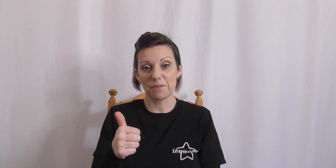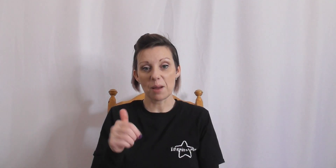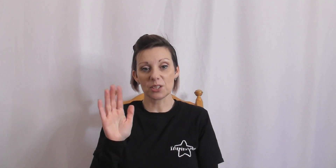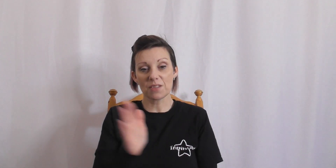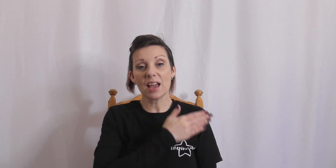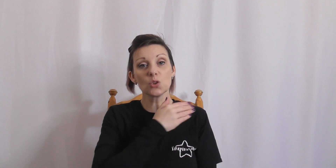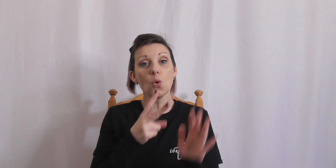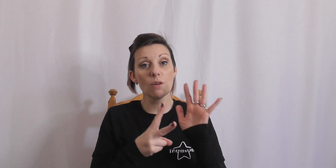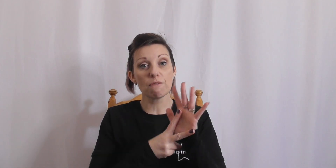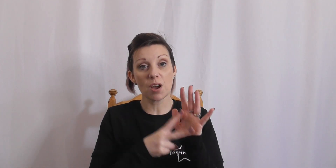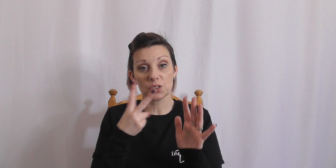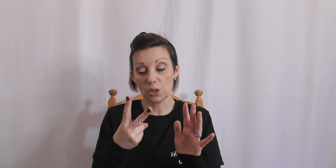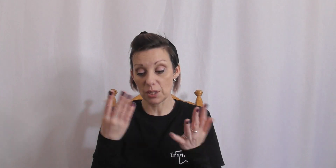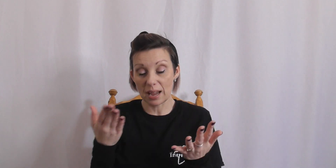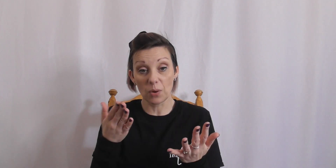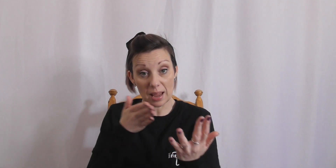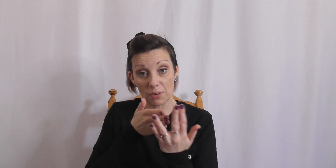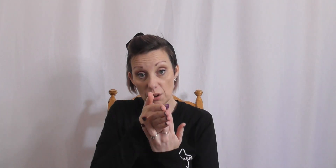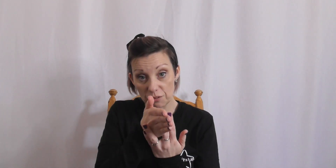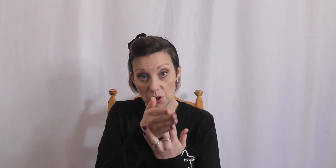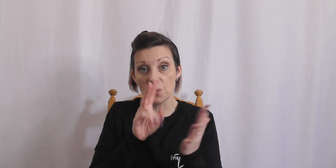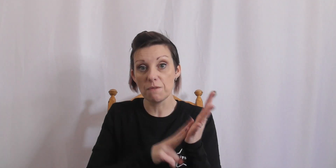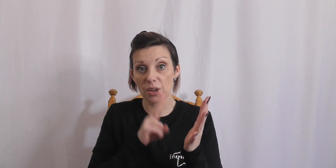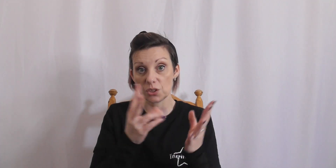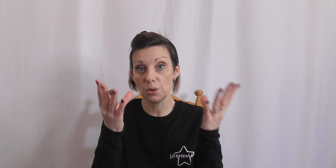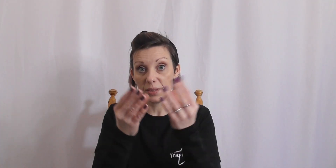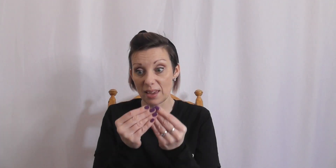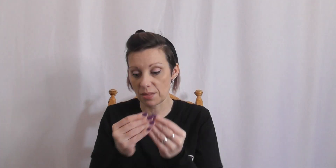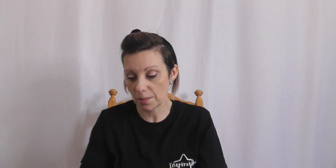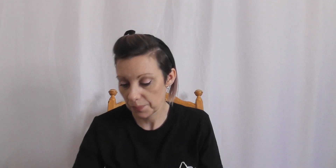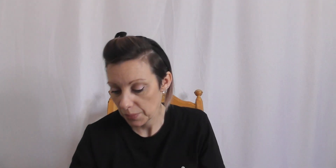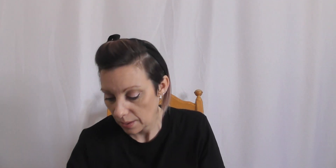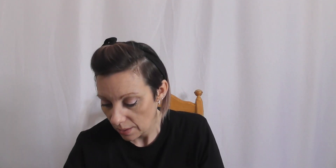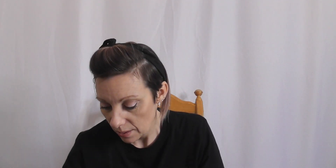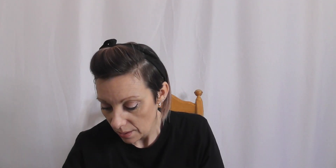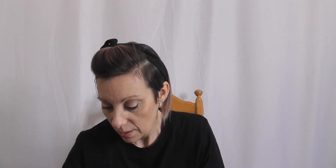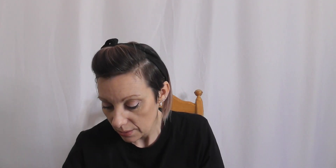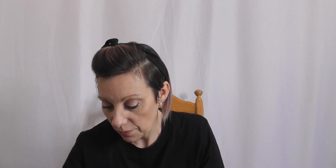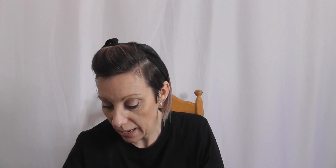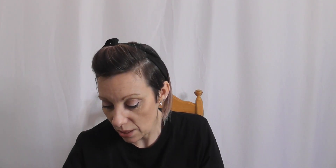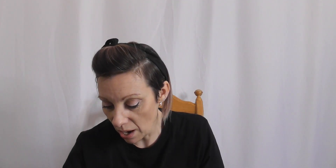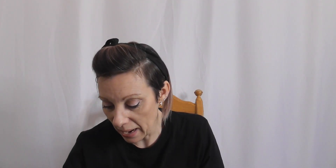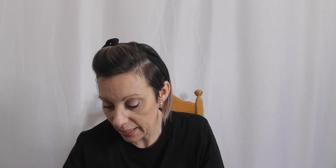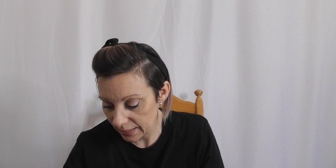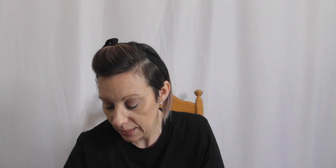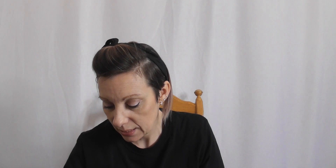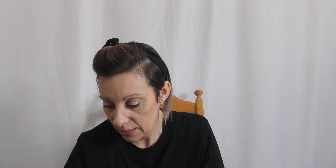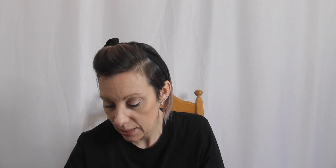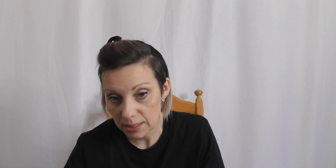Fab so that is all of verse two so now we're gonna have a go through first two together see if i get it in the right place